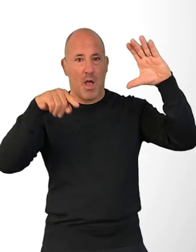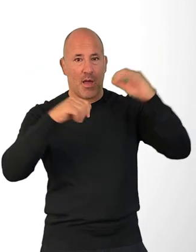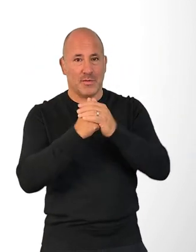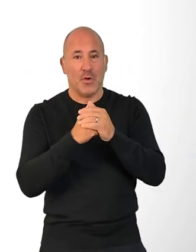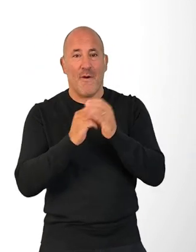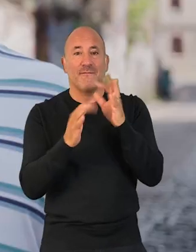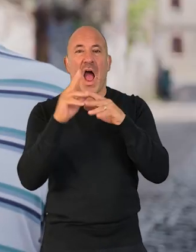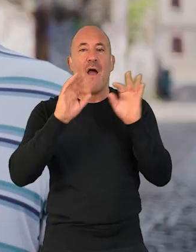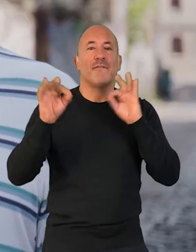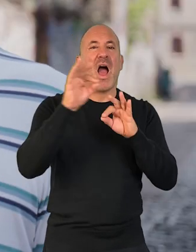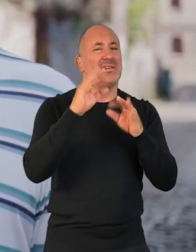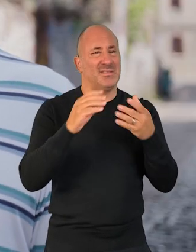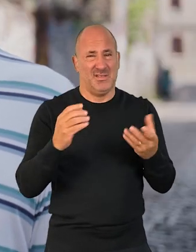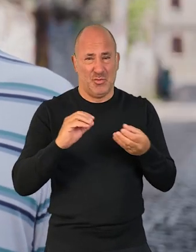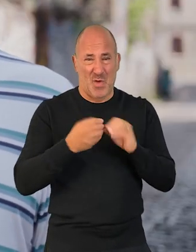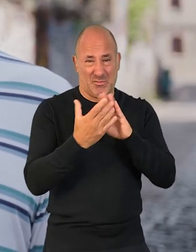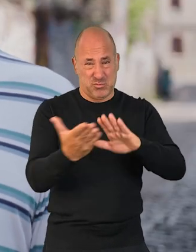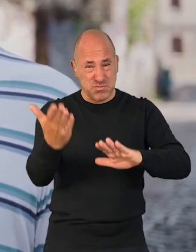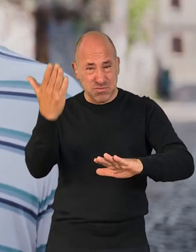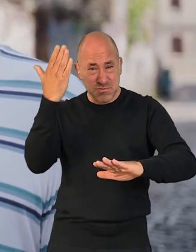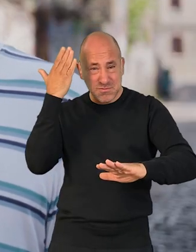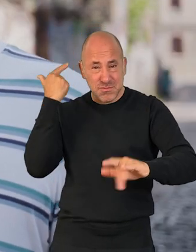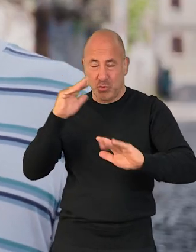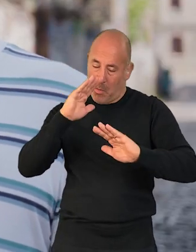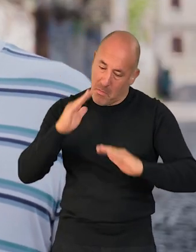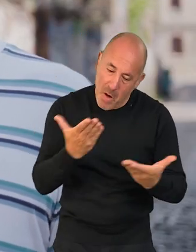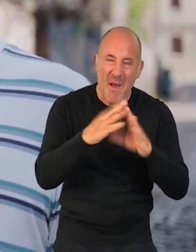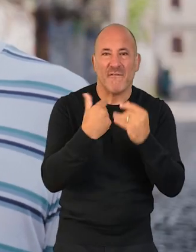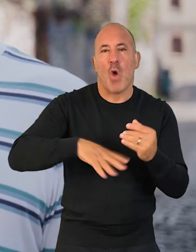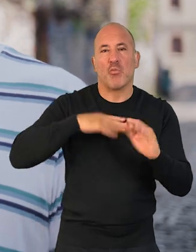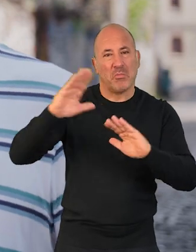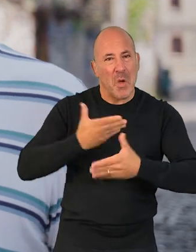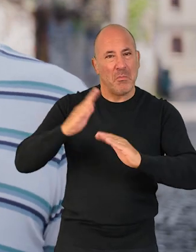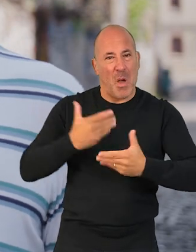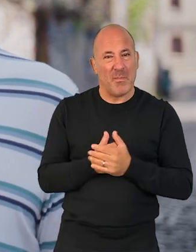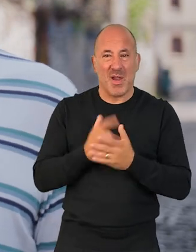So the fireflies have been created by an ancient race to service their every need.